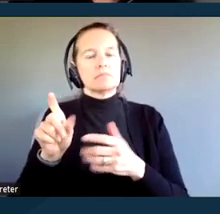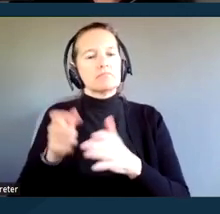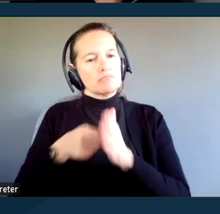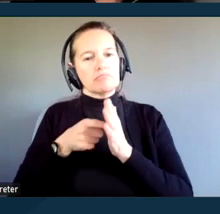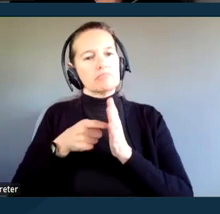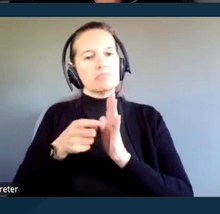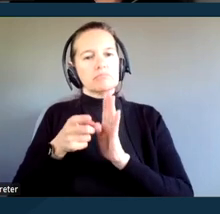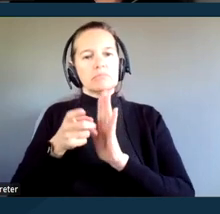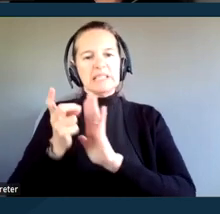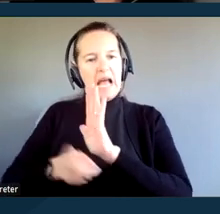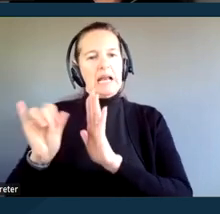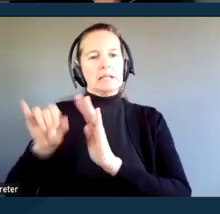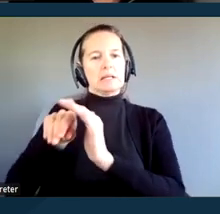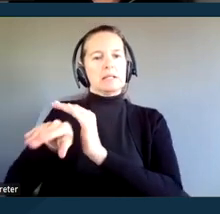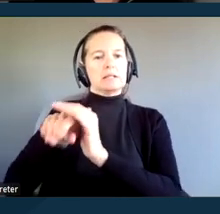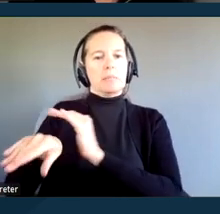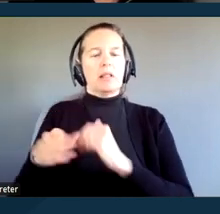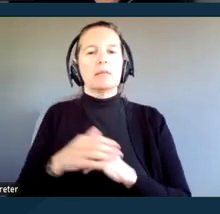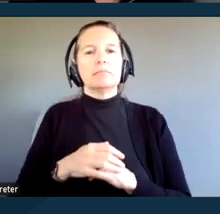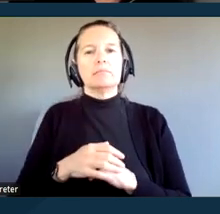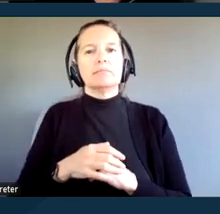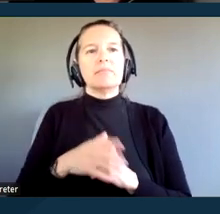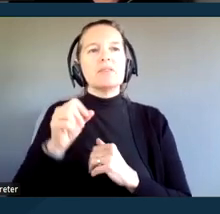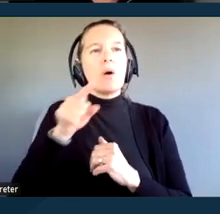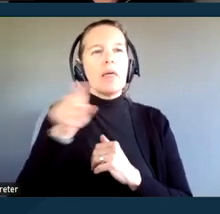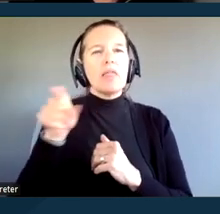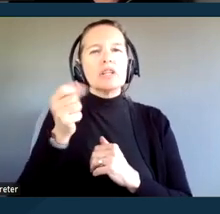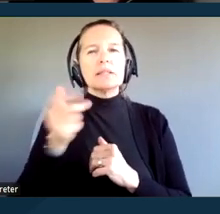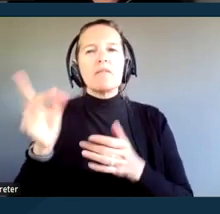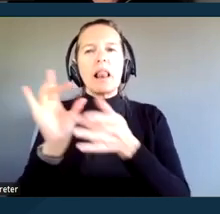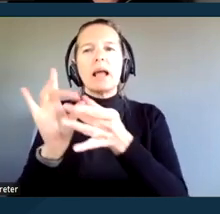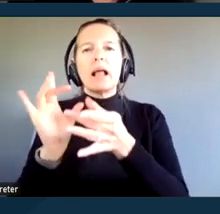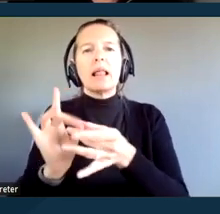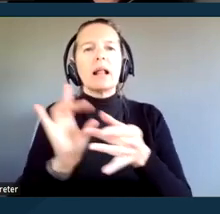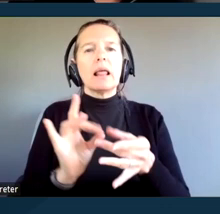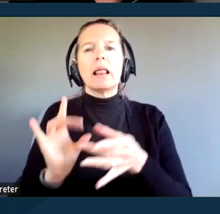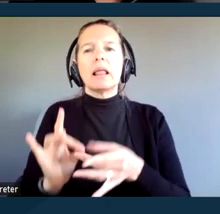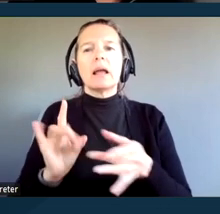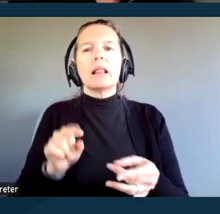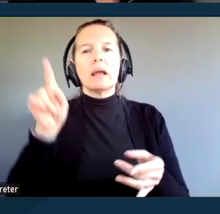And I've added a couple of resources here on physical accessibility.